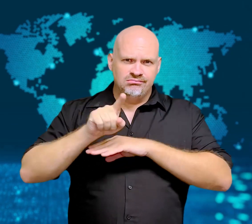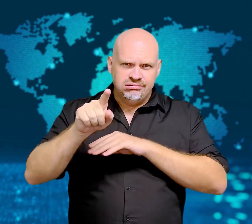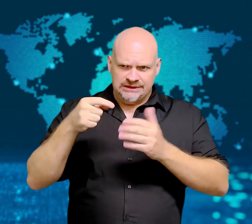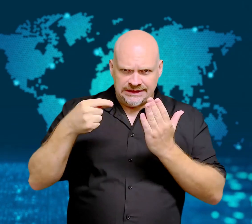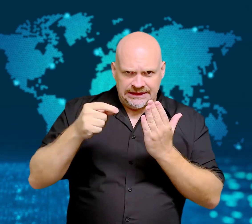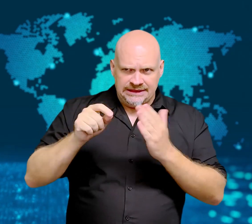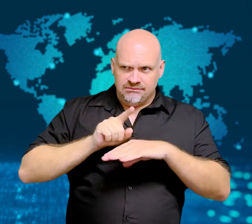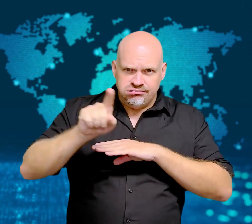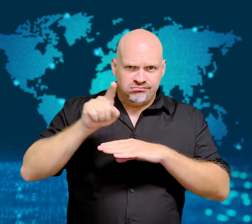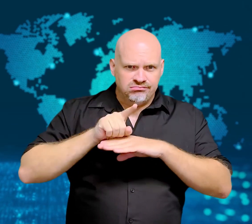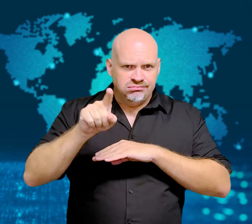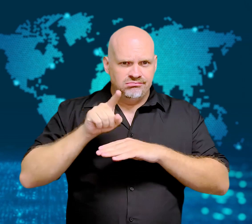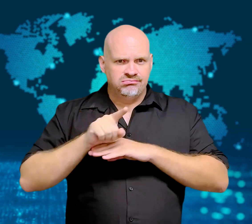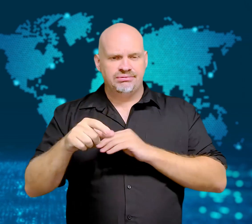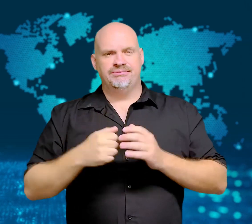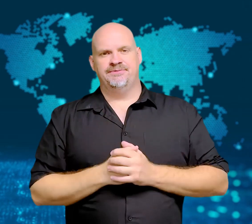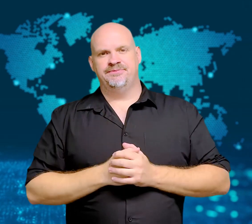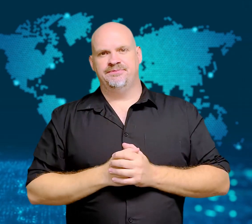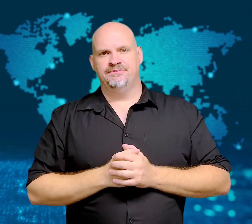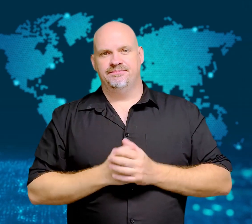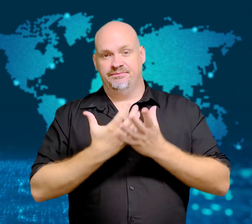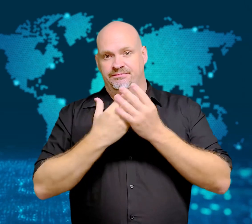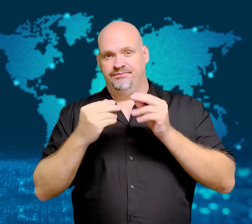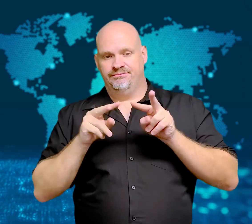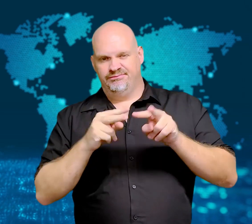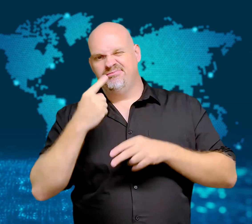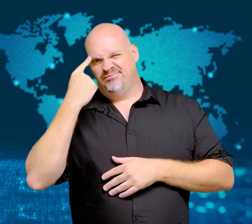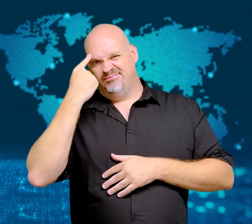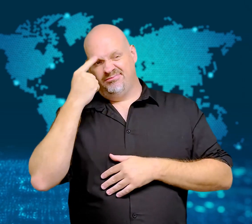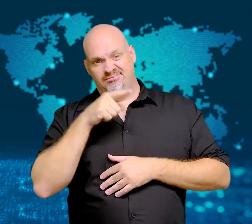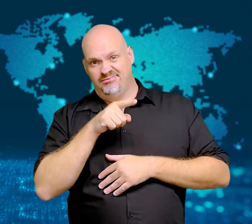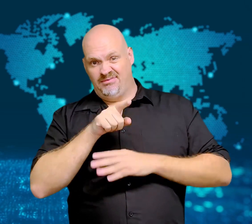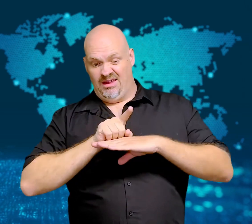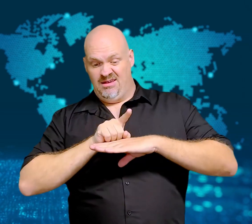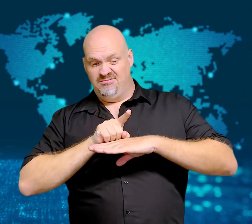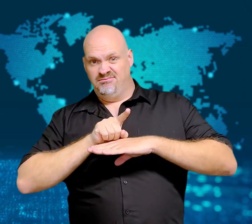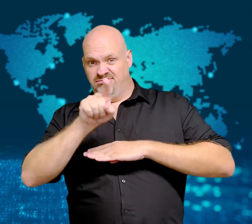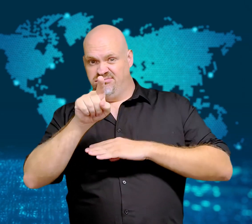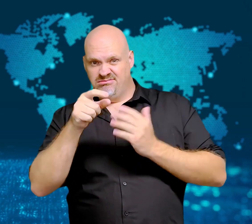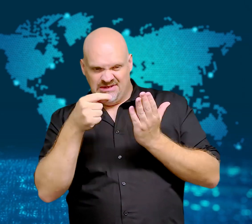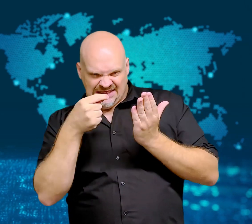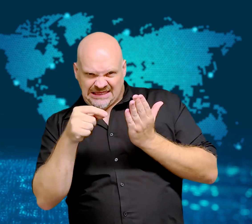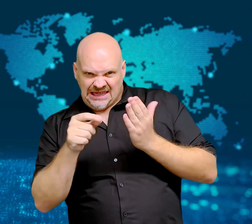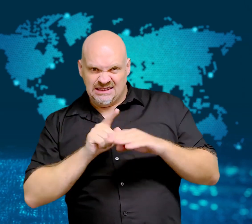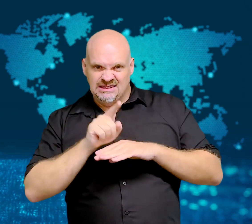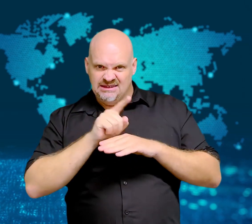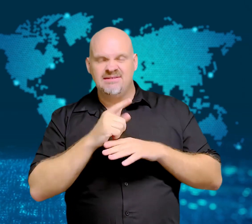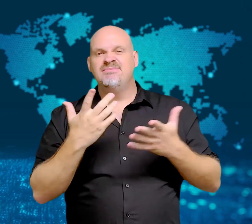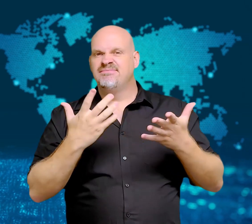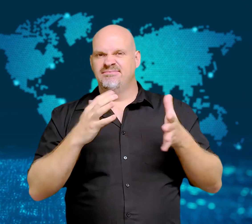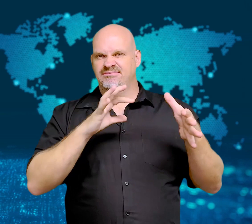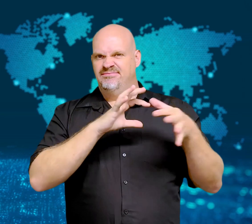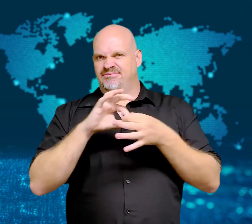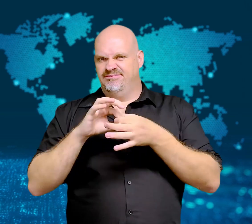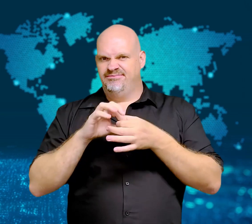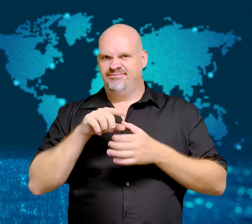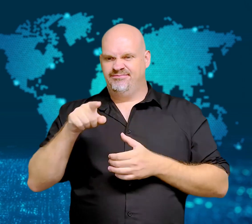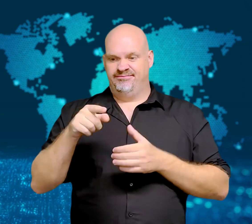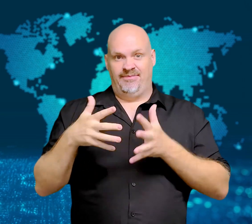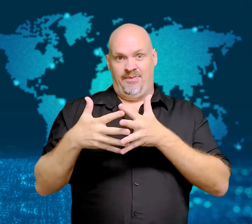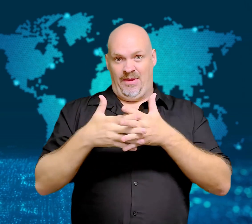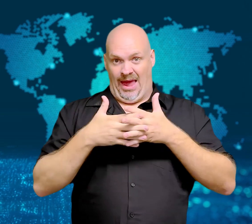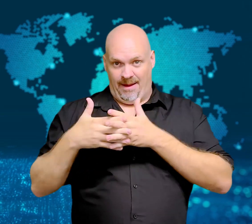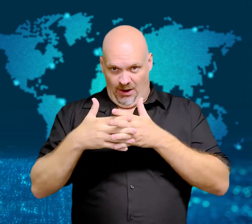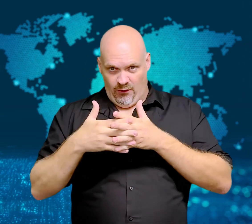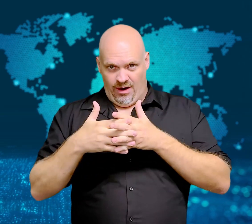Many believe this test was a response to a growing relationship between